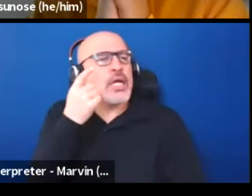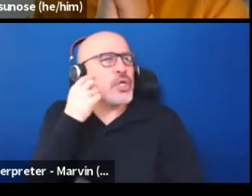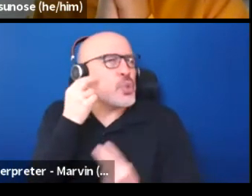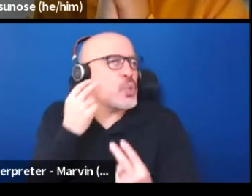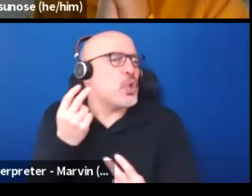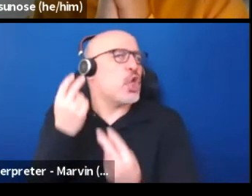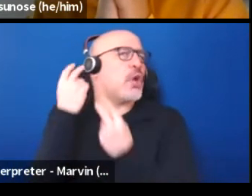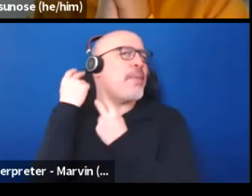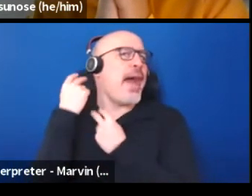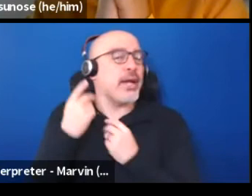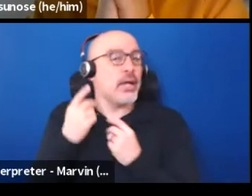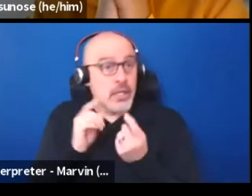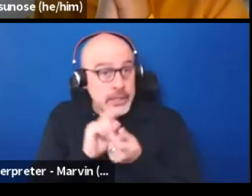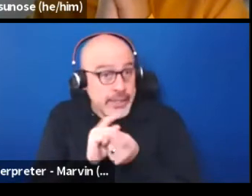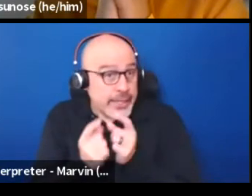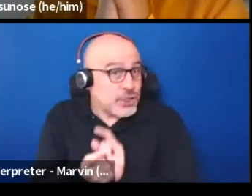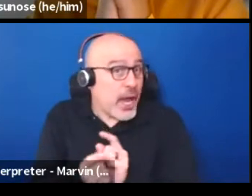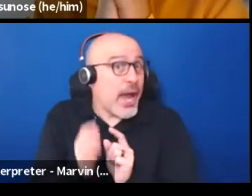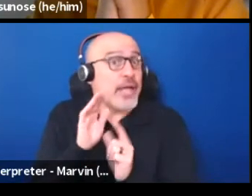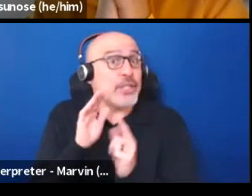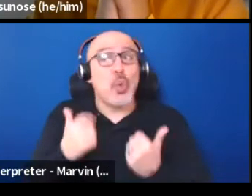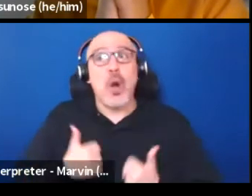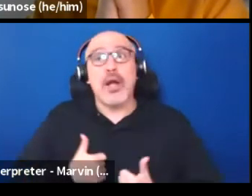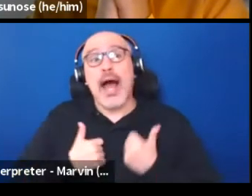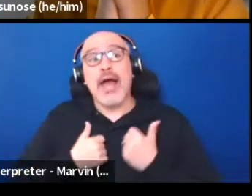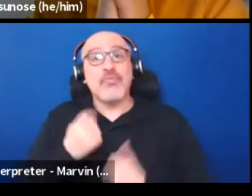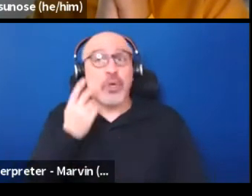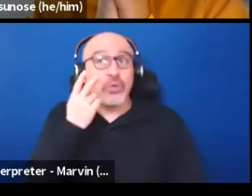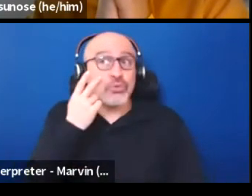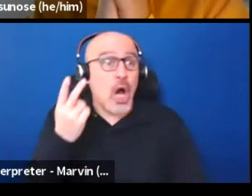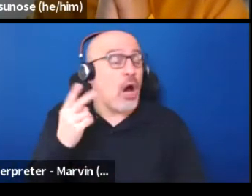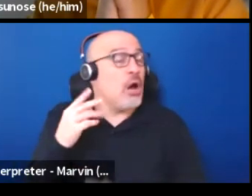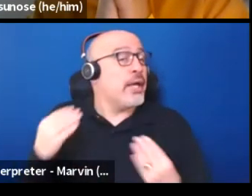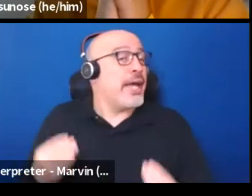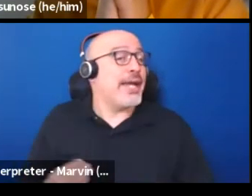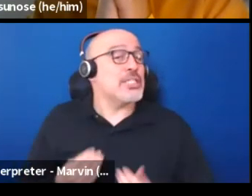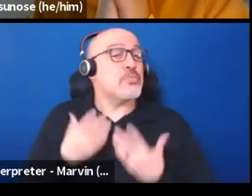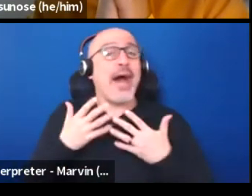Did it change something in your life? Did it inspire you to get over a fear, something.